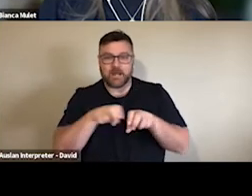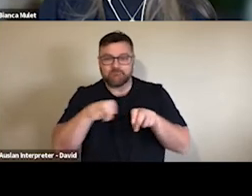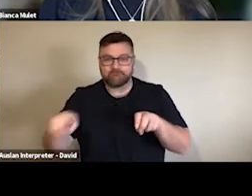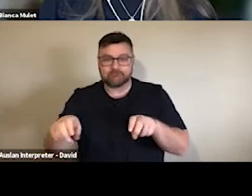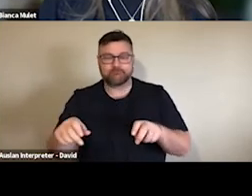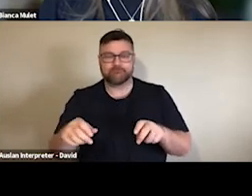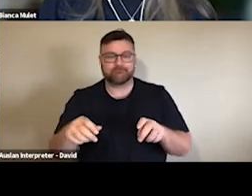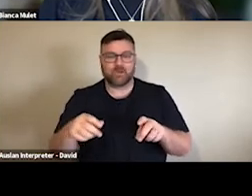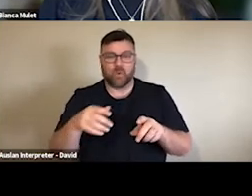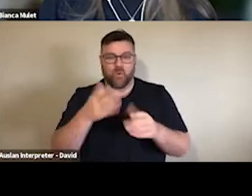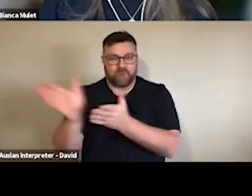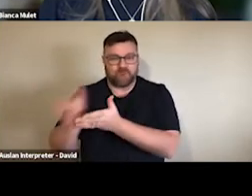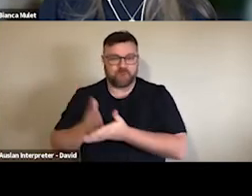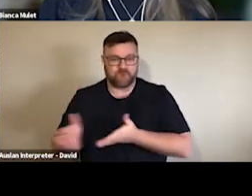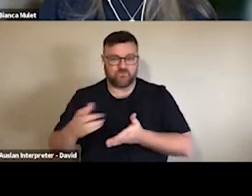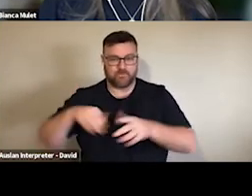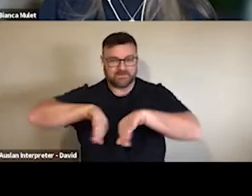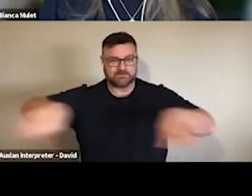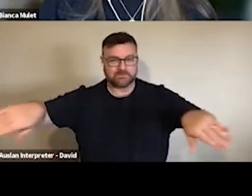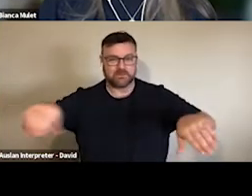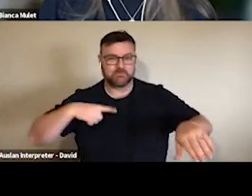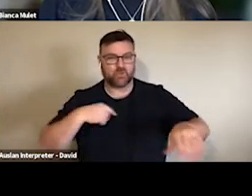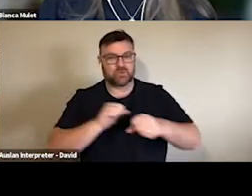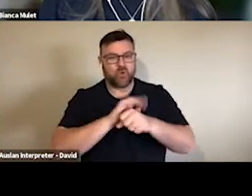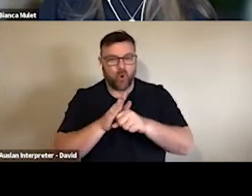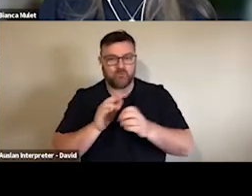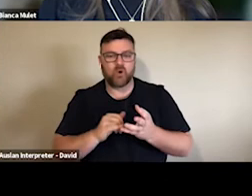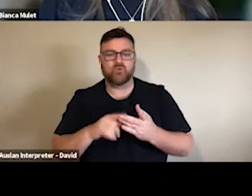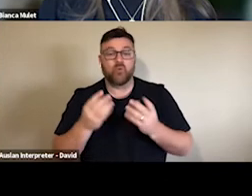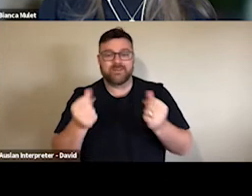We're curious to see if audience sort of perceptions of when it is safe is trailing behind the actual numbers a little bit.